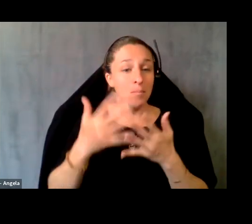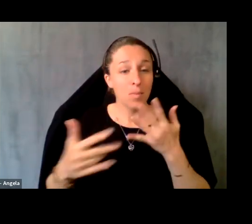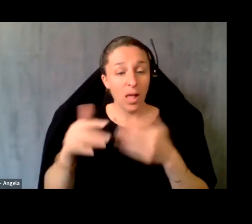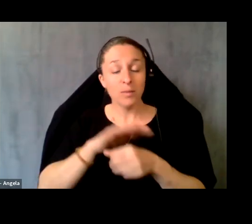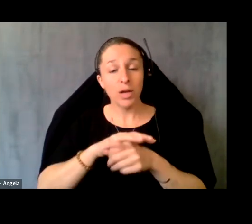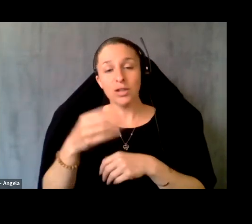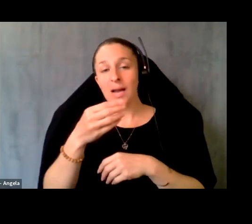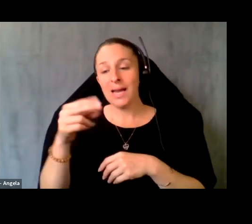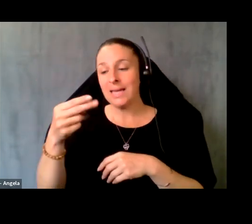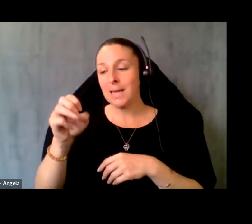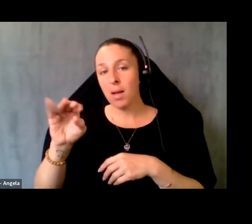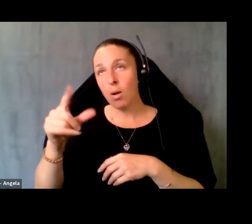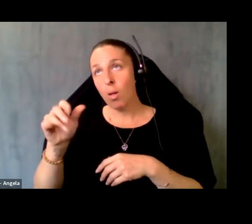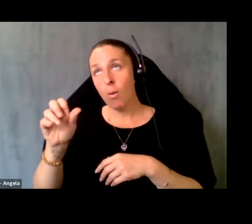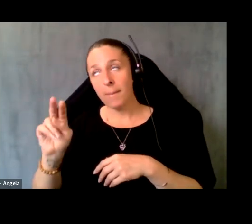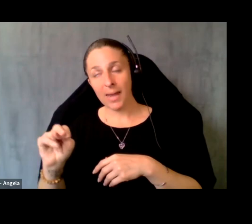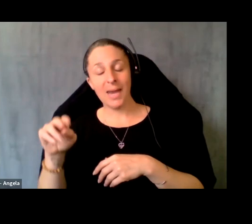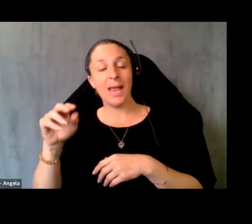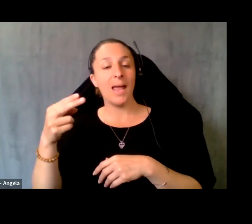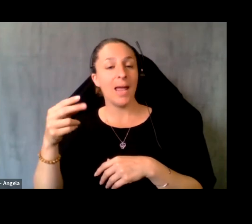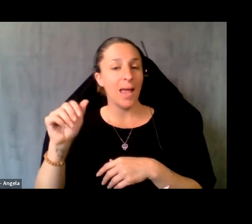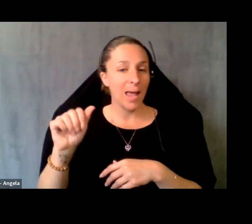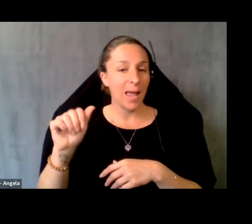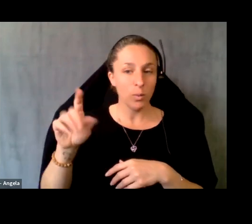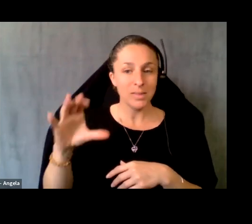and the health centers are really seeing lots of value for their own operations.